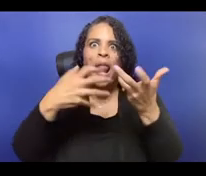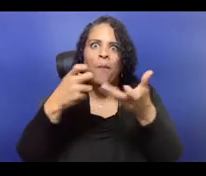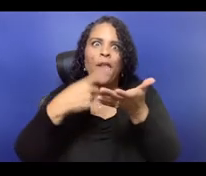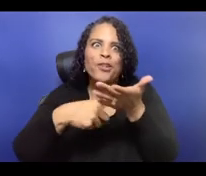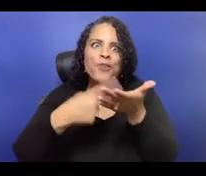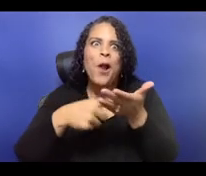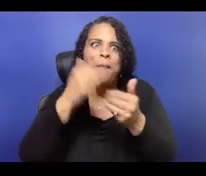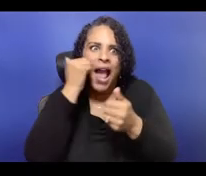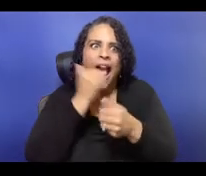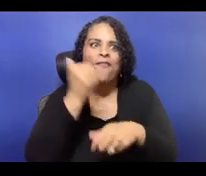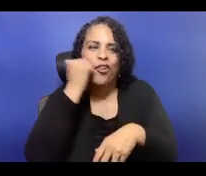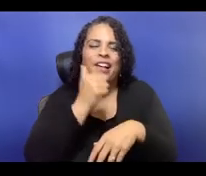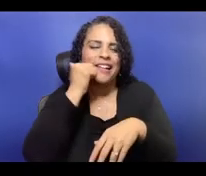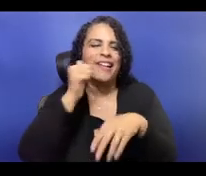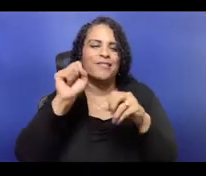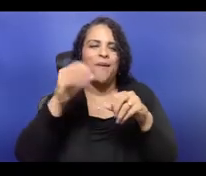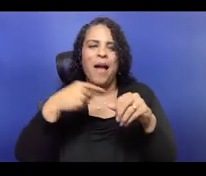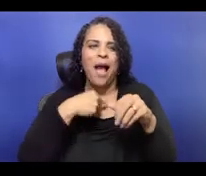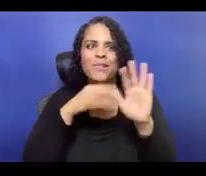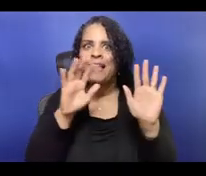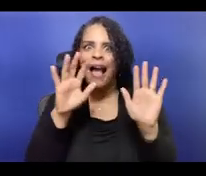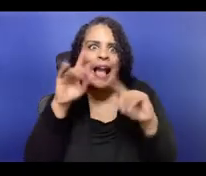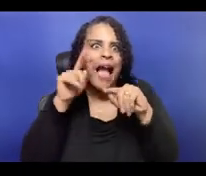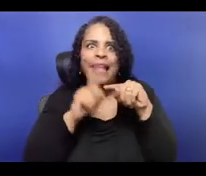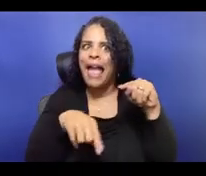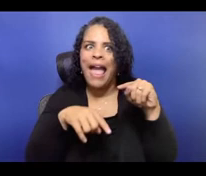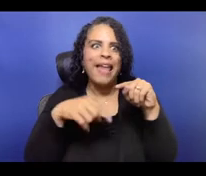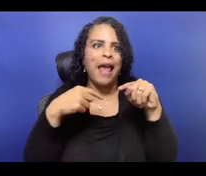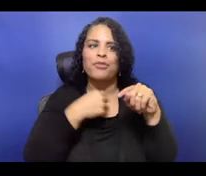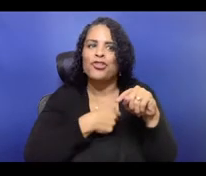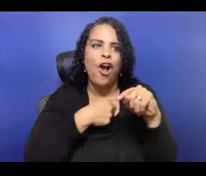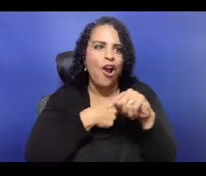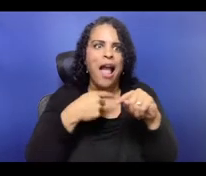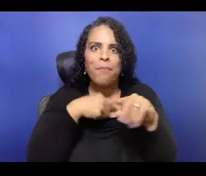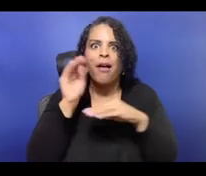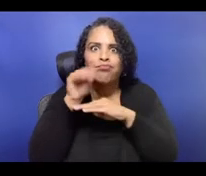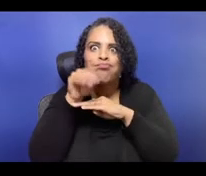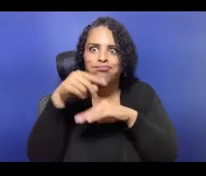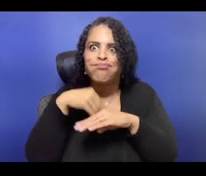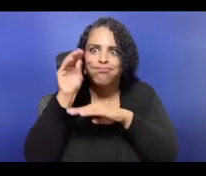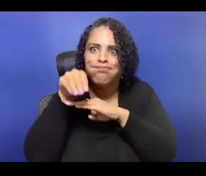especially this summer with the Defund the Police movements, like put your money where your mouth is.